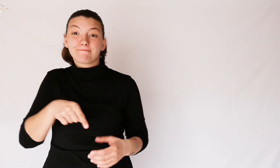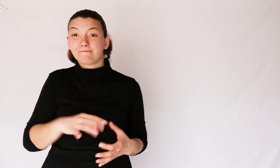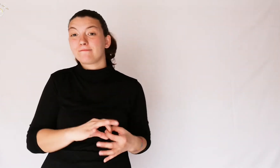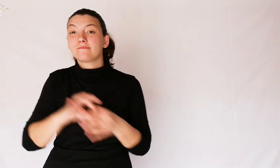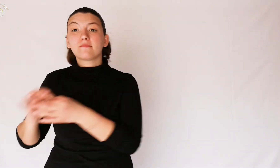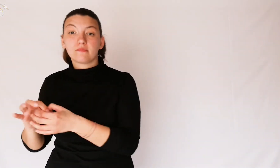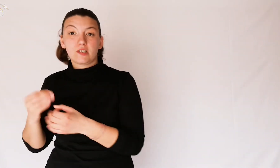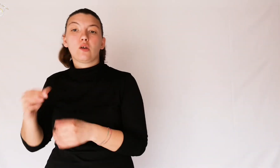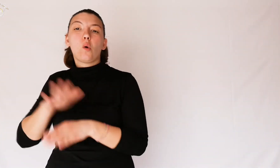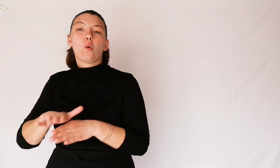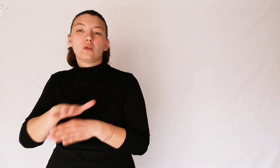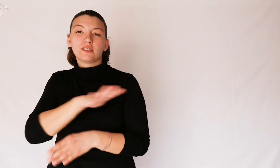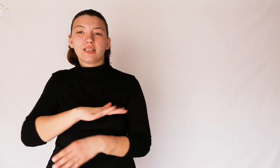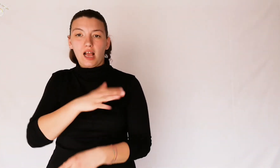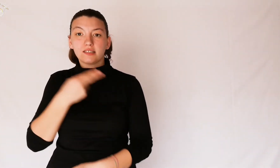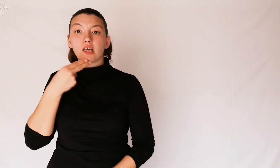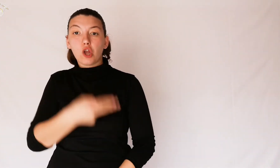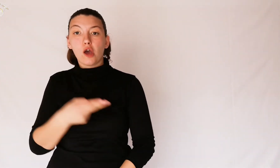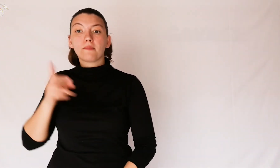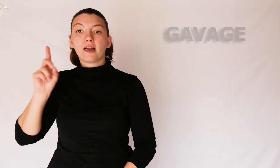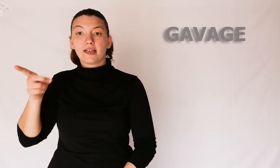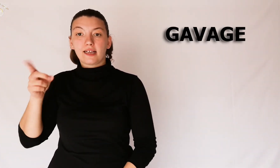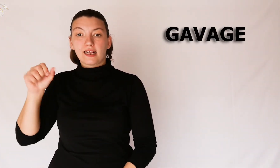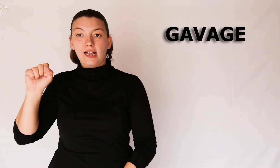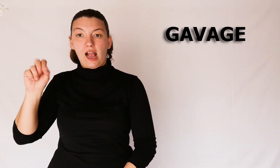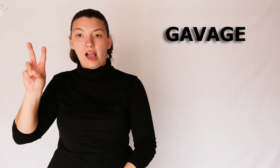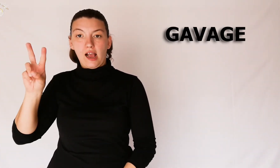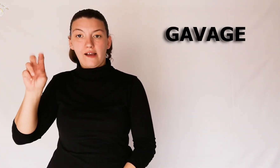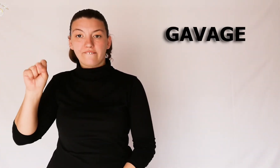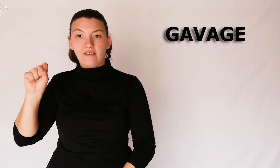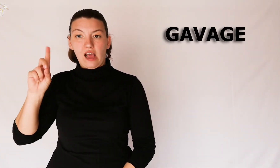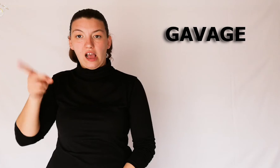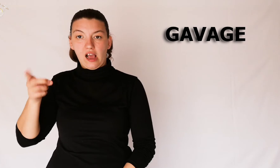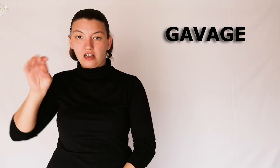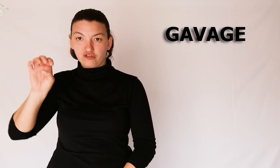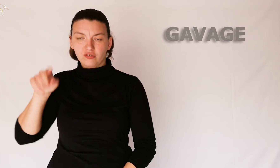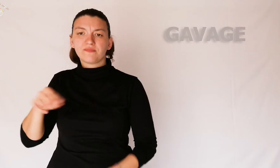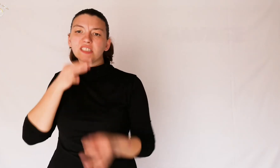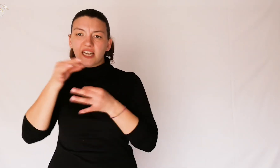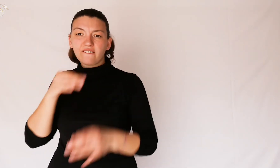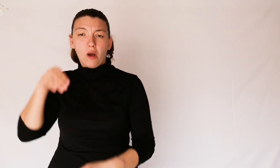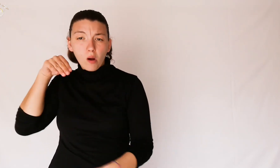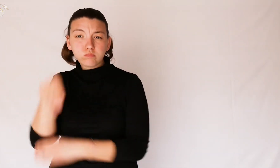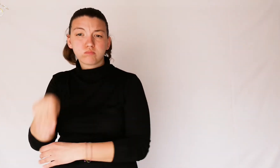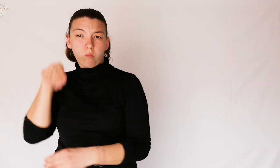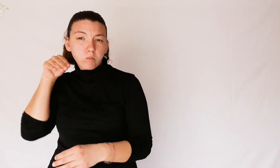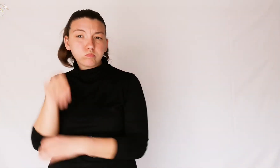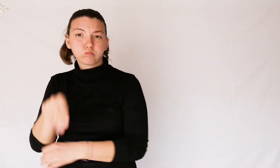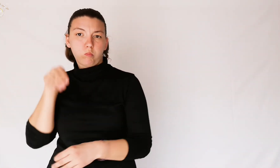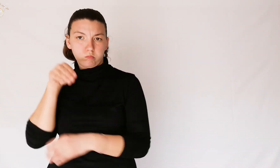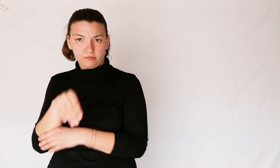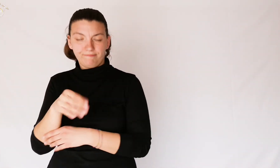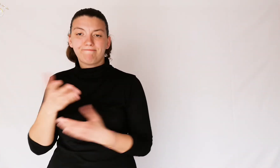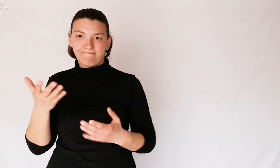Hence the custom of the gavage which is forced feeding.